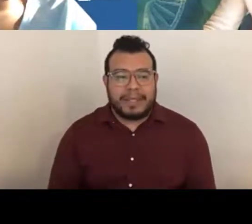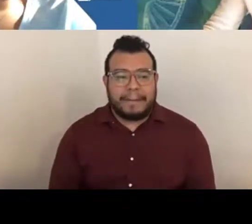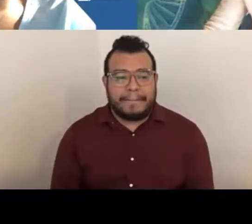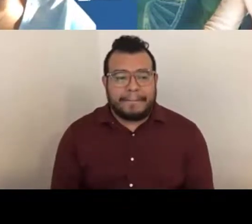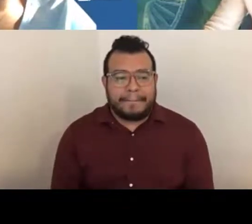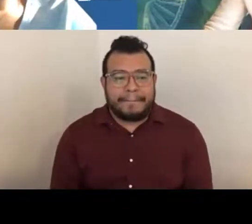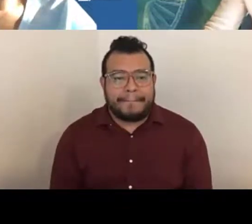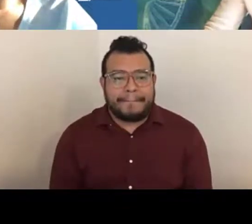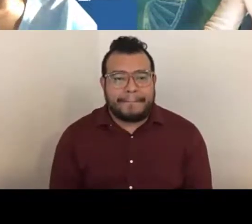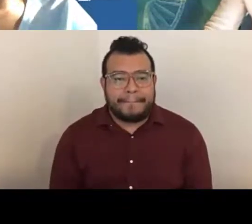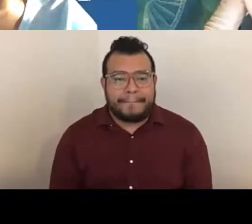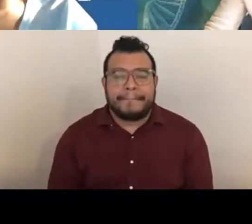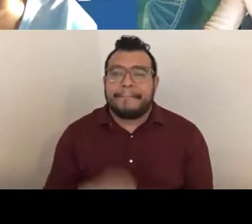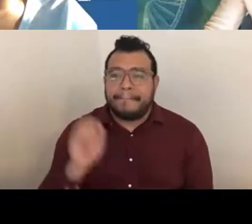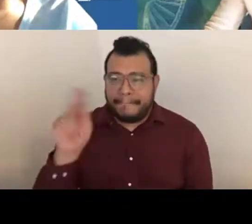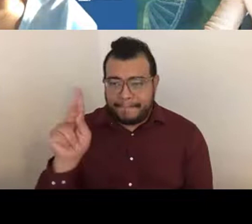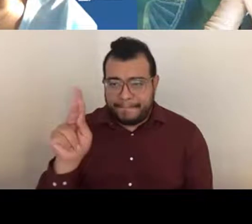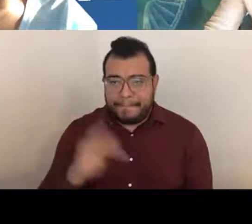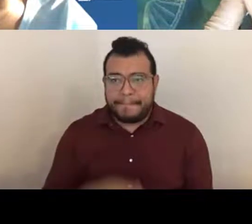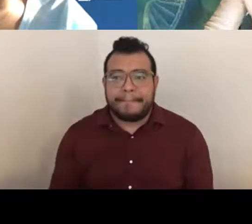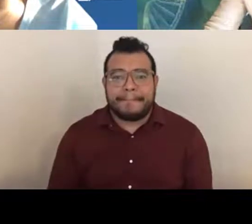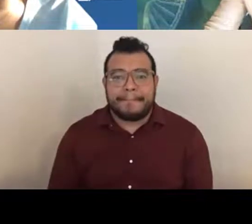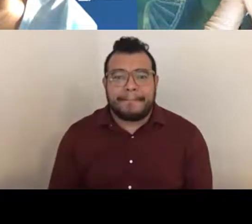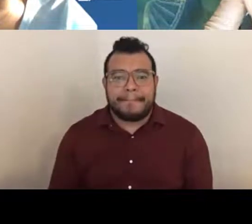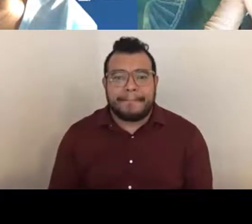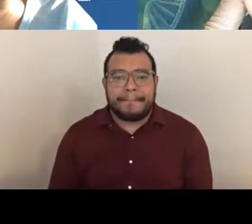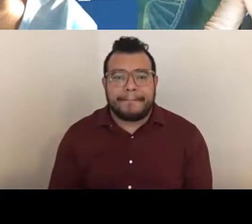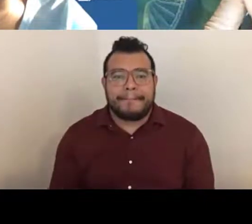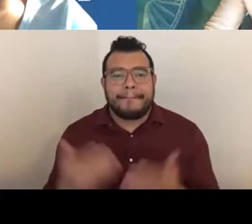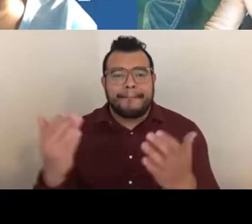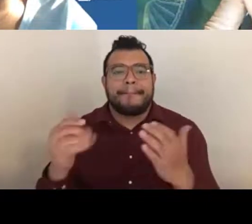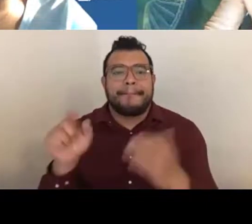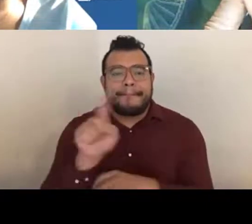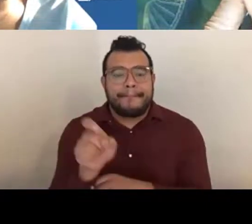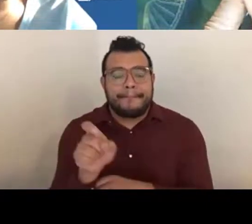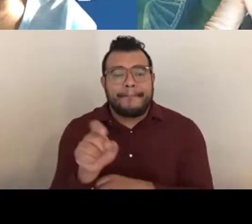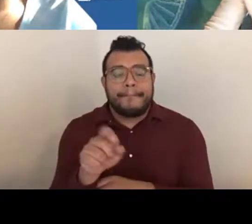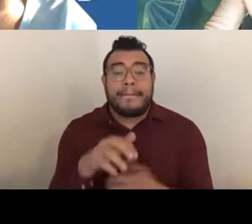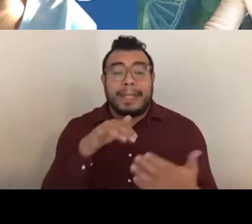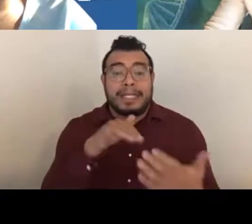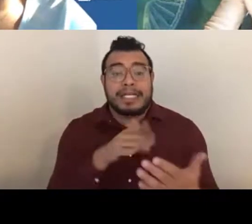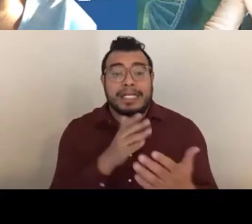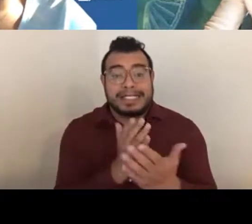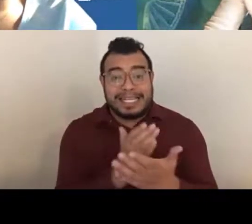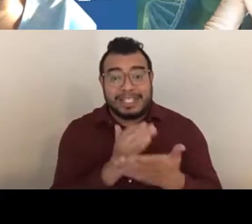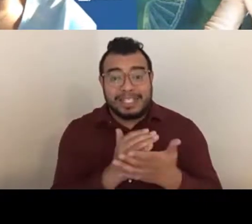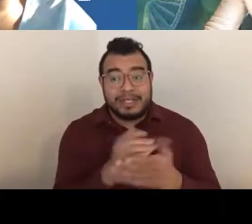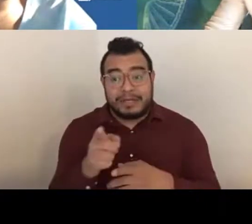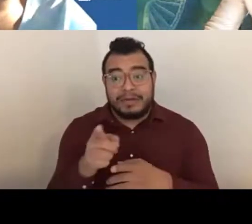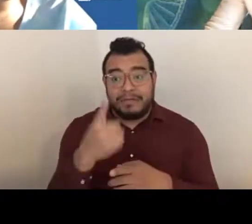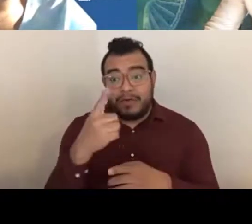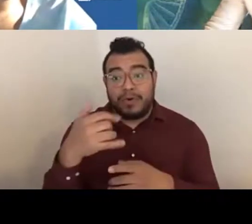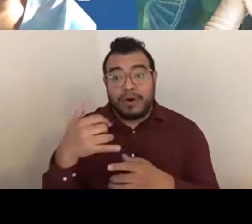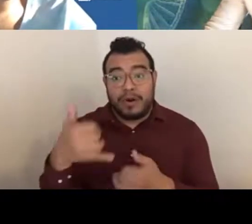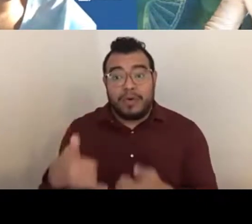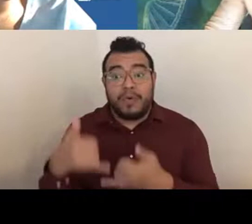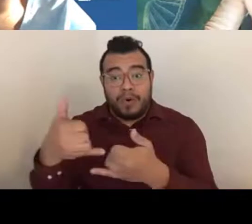April Harrison: Okay, so the next question says are study sections for training awarded differently from other study sections, Ashlee?